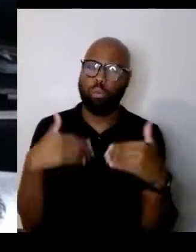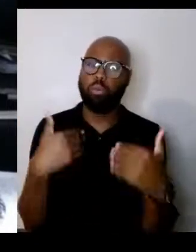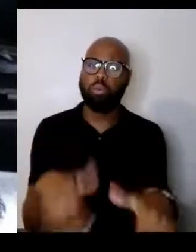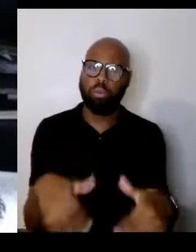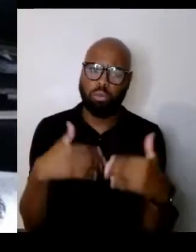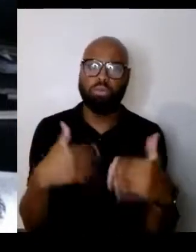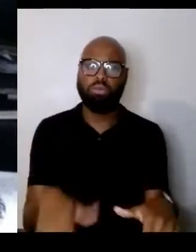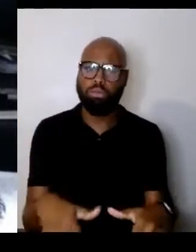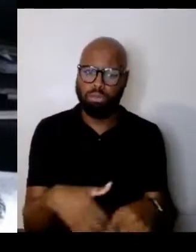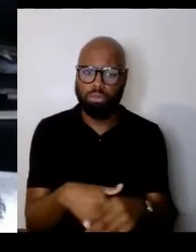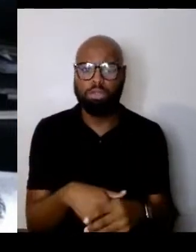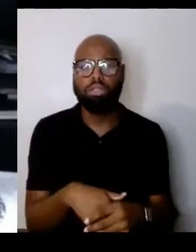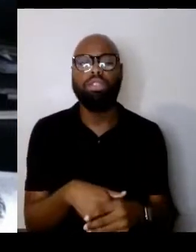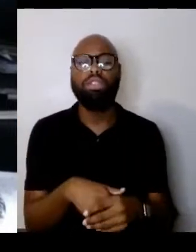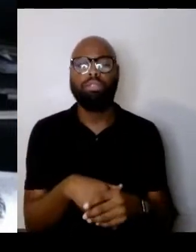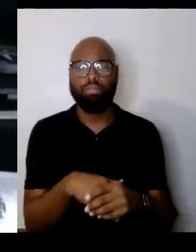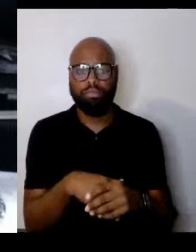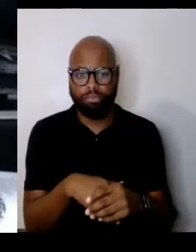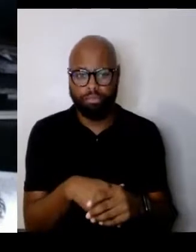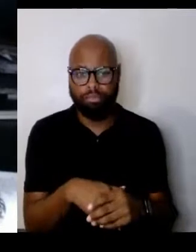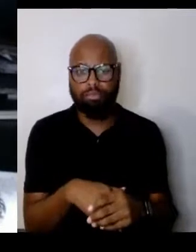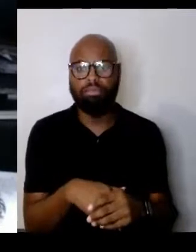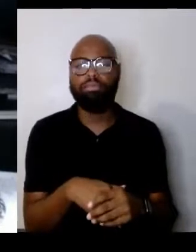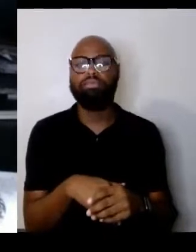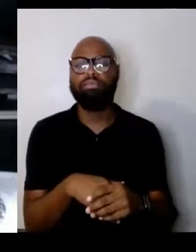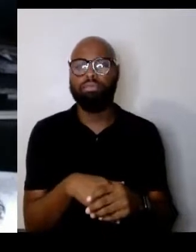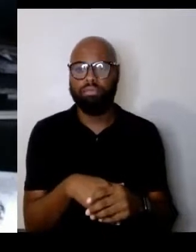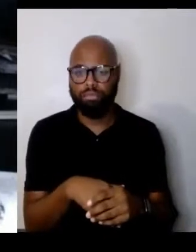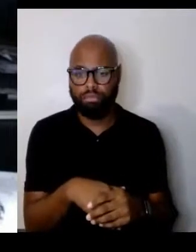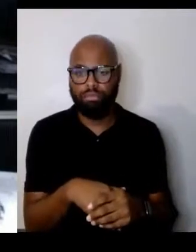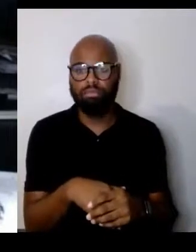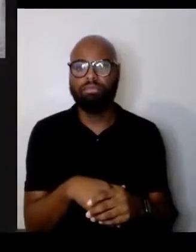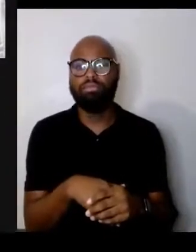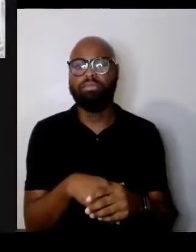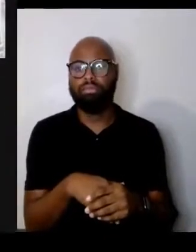and that's one thing. Okay, thank you.